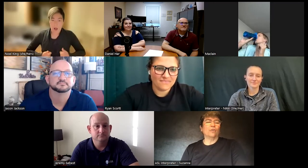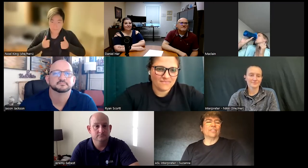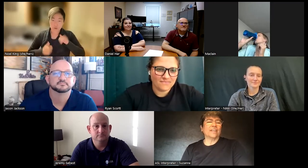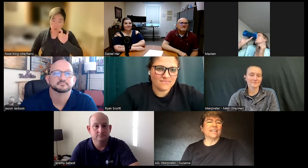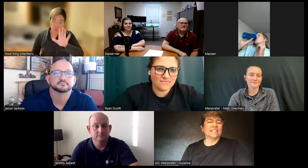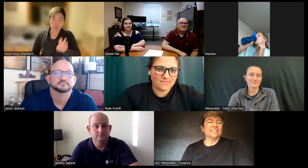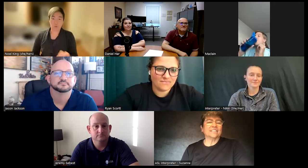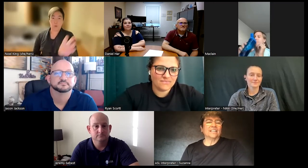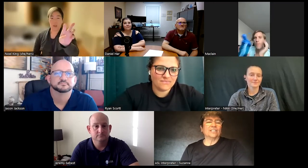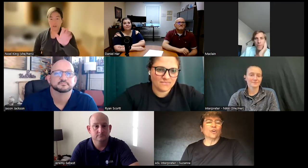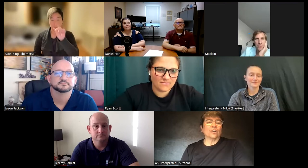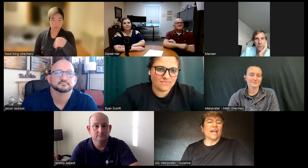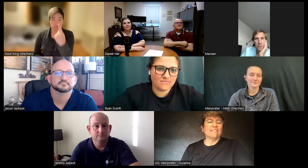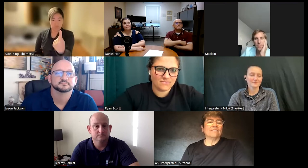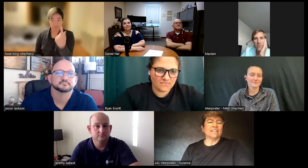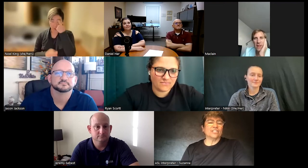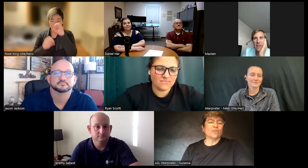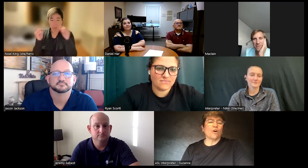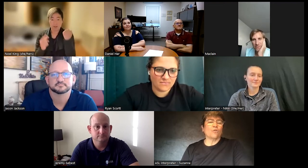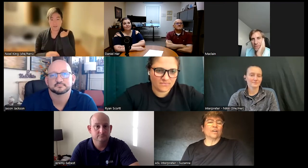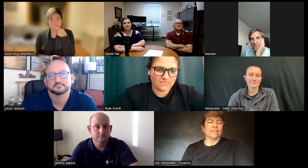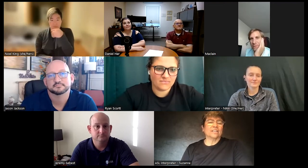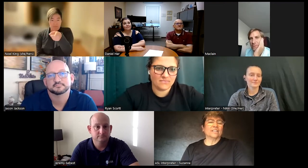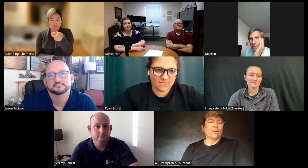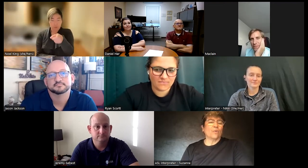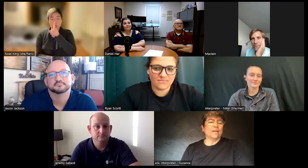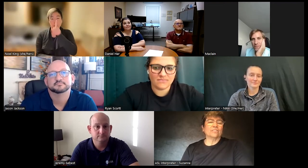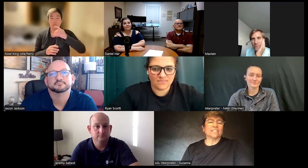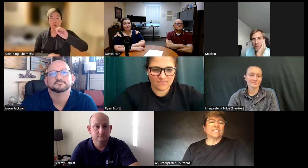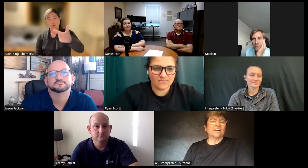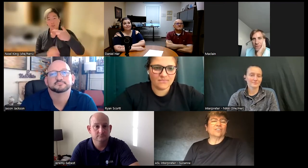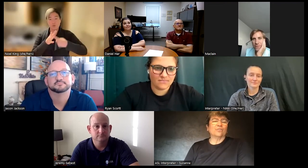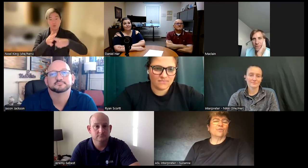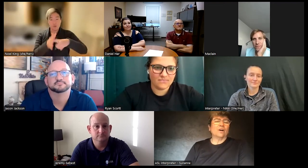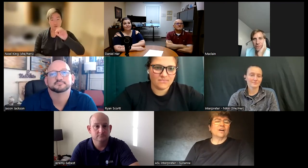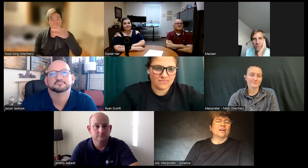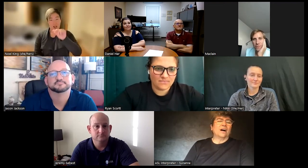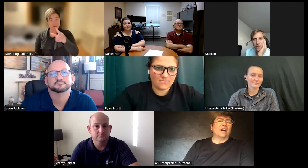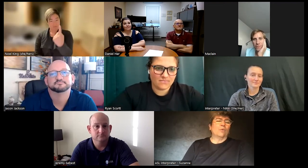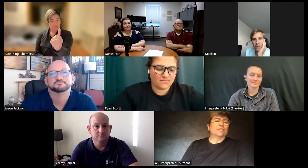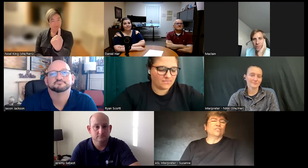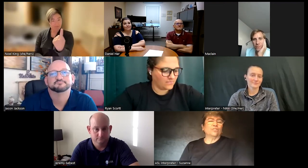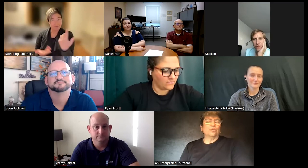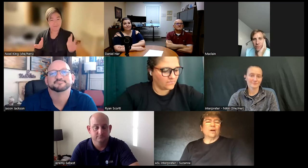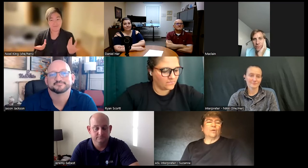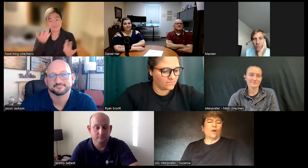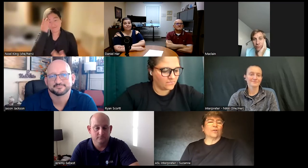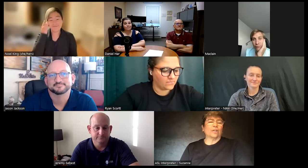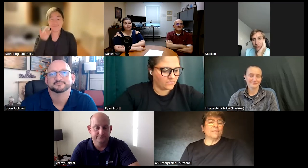with things your life is your own no one else can tell you uh what to do or limit